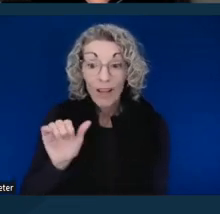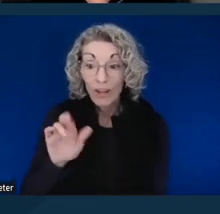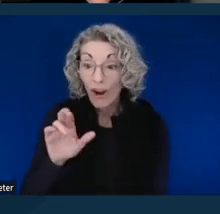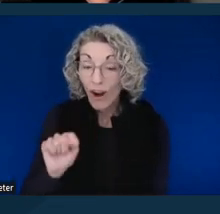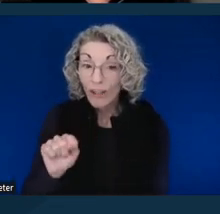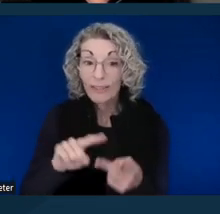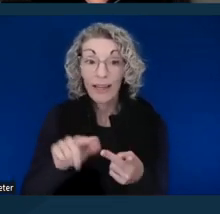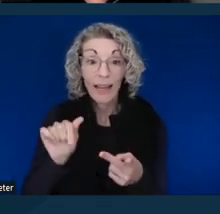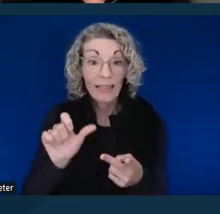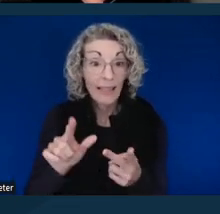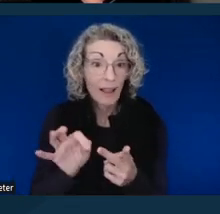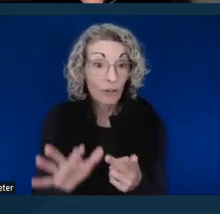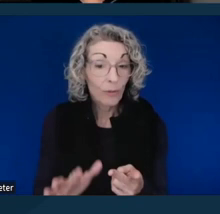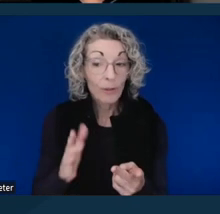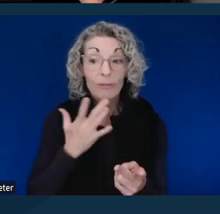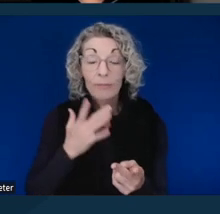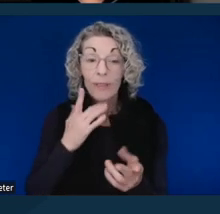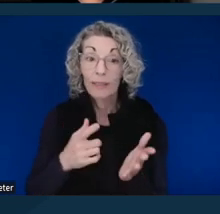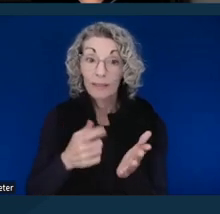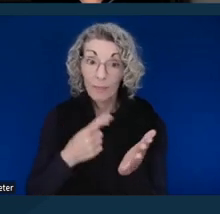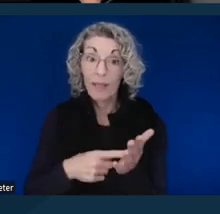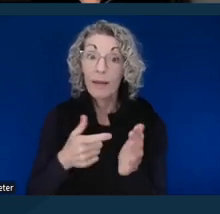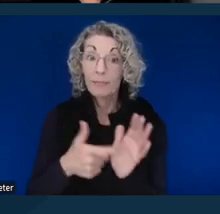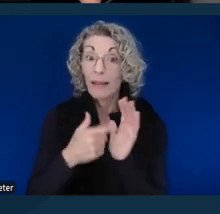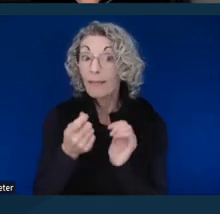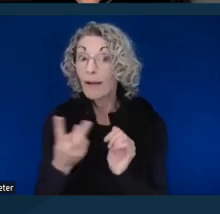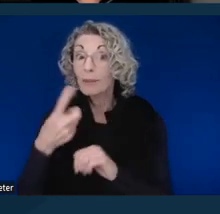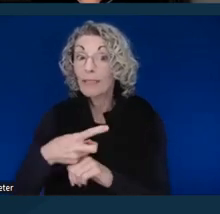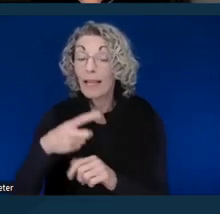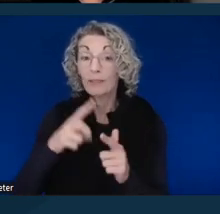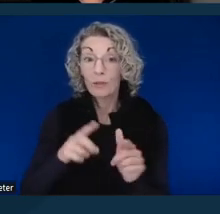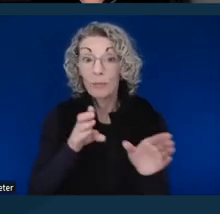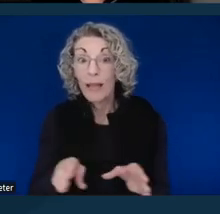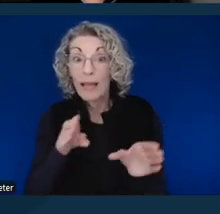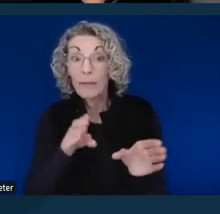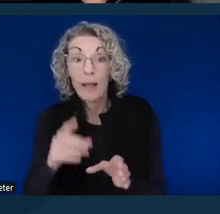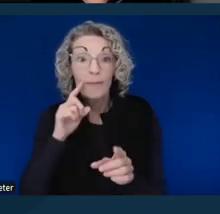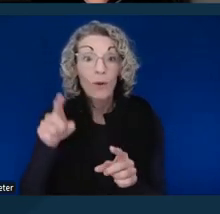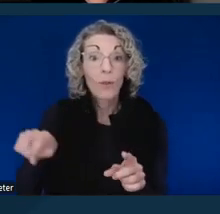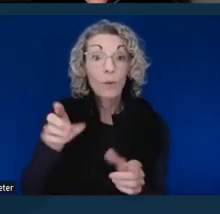and sometimes it takes a couple of days to arrange for those services to be provided.